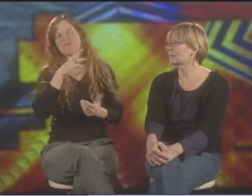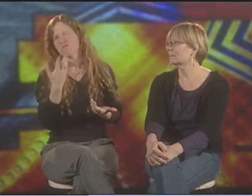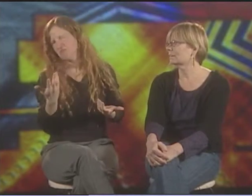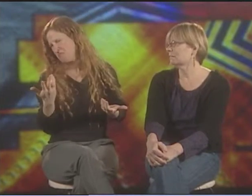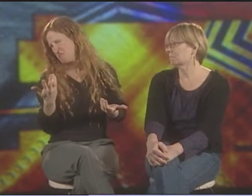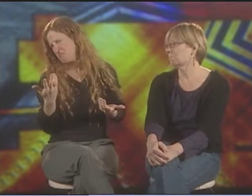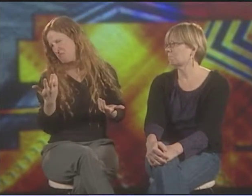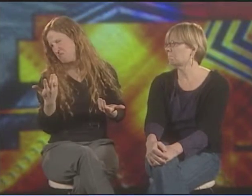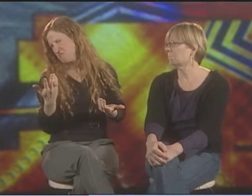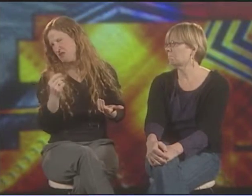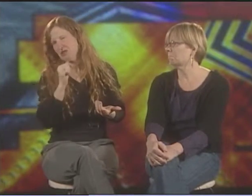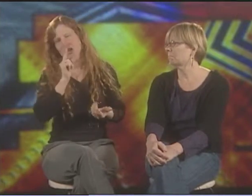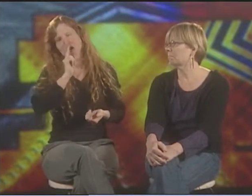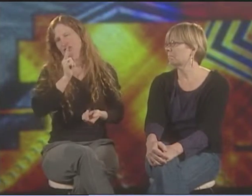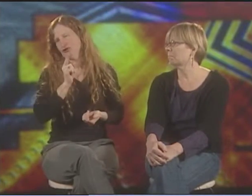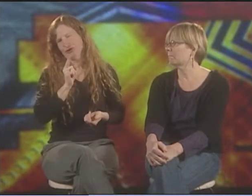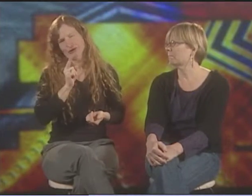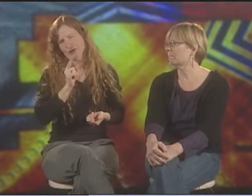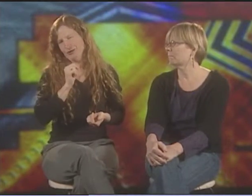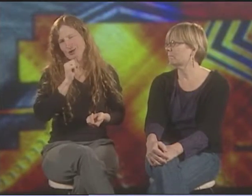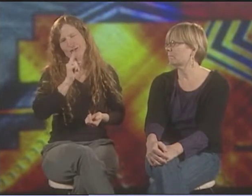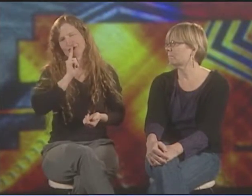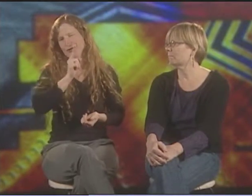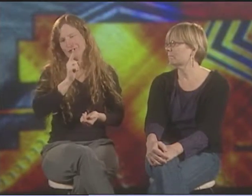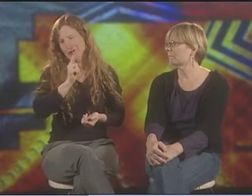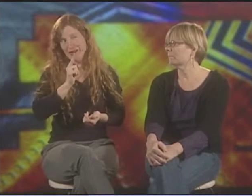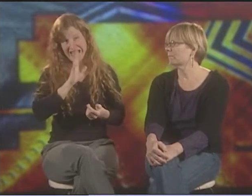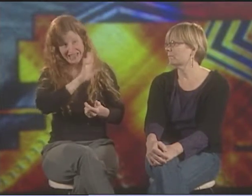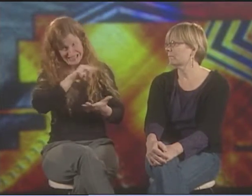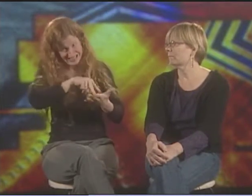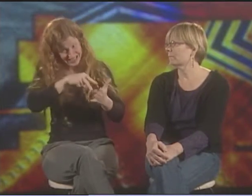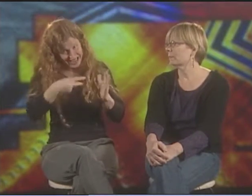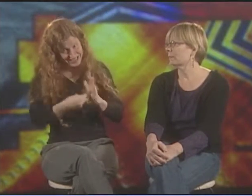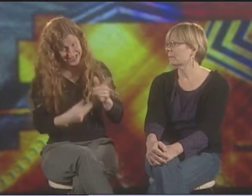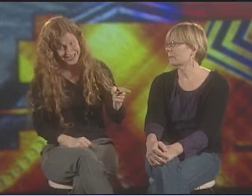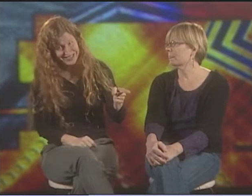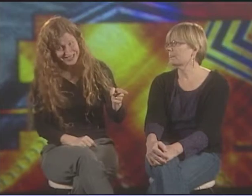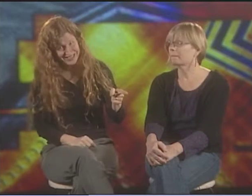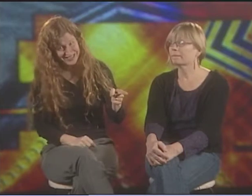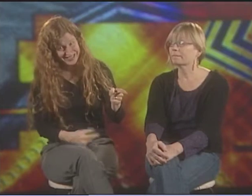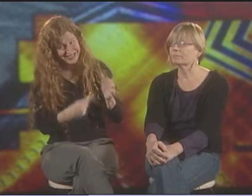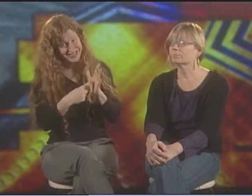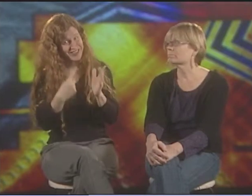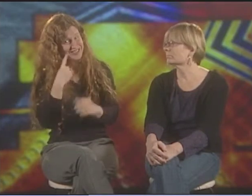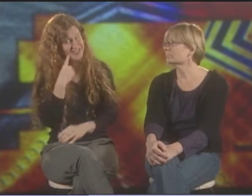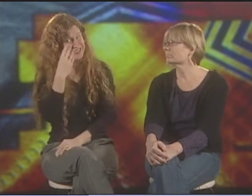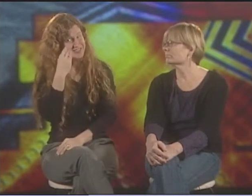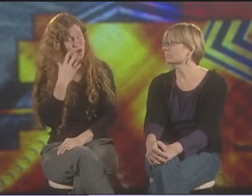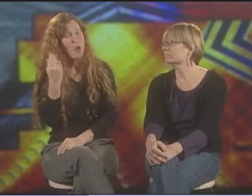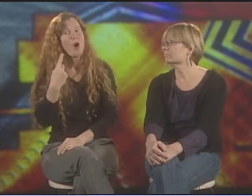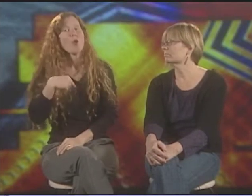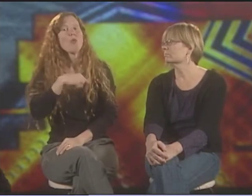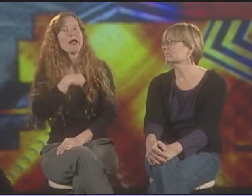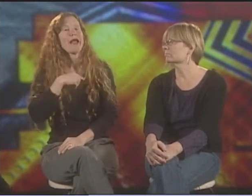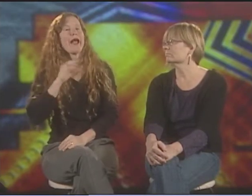OR WHAT HAVE YOU. AND YOU CAN ASK THE PERSON. THEY'LL SAY THAT'S NOT TRUE. OR YOU HAVE TO REALIZE WAS THAT THEIR INTENTION OR NOT,